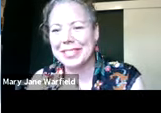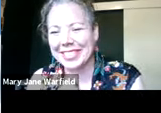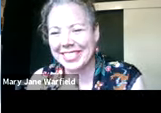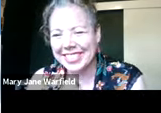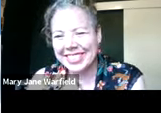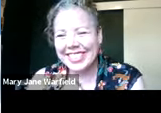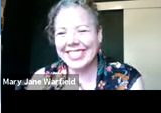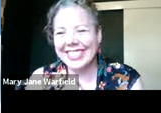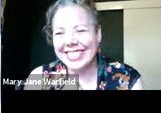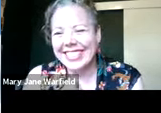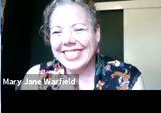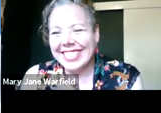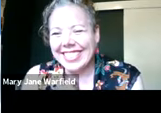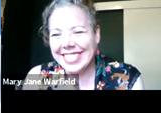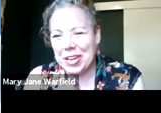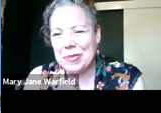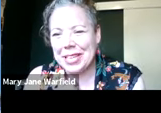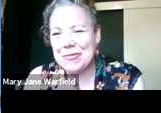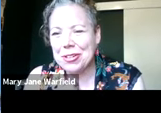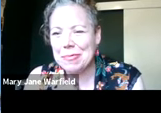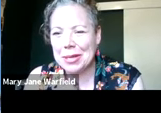people in to do your risk management and to help say, "What could